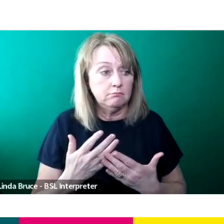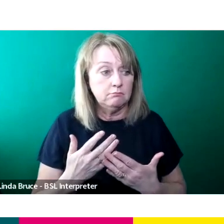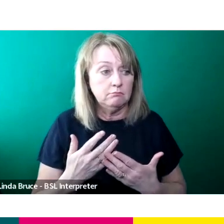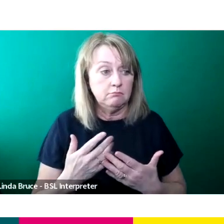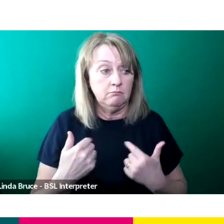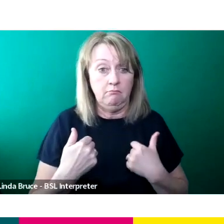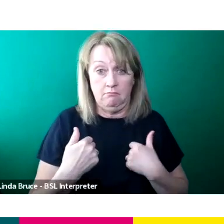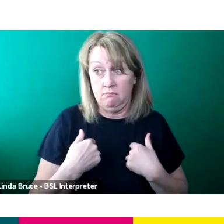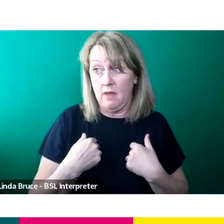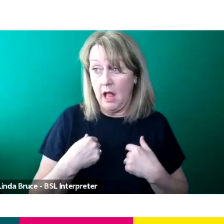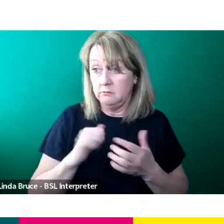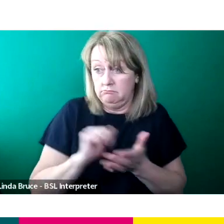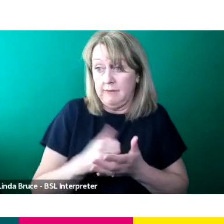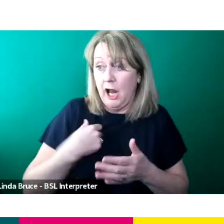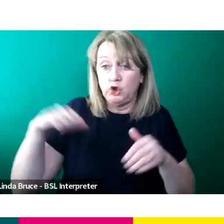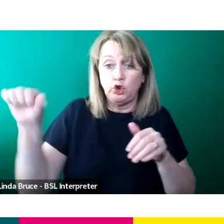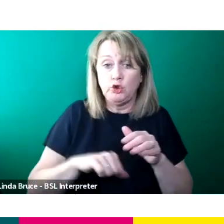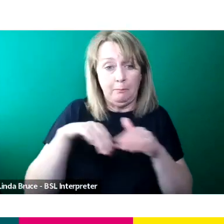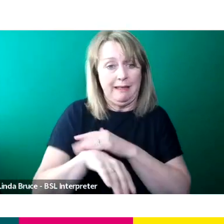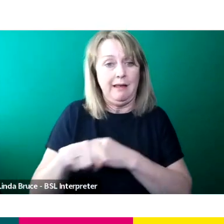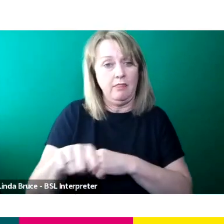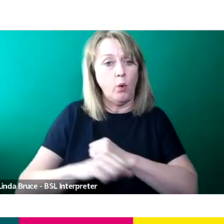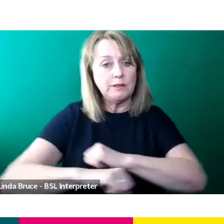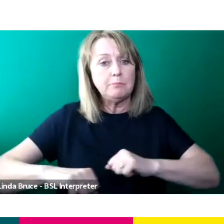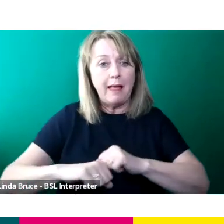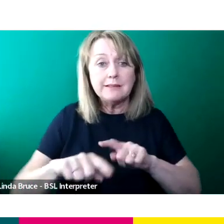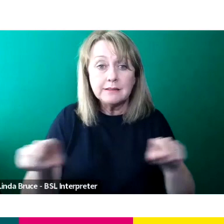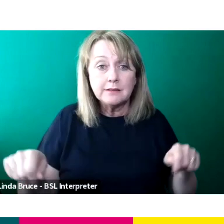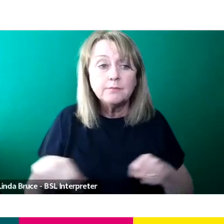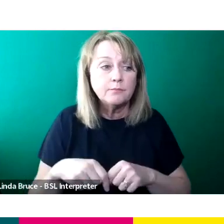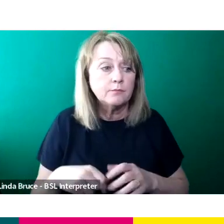spaces. Working with Mo on the Brits was a life-changing experience.